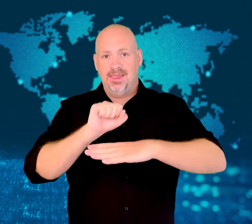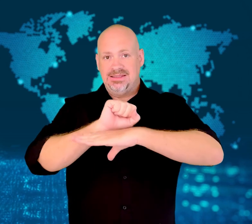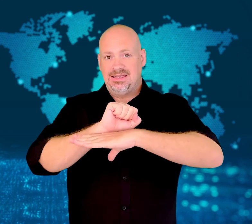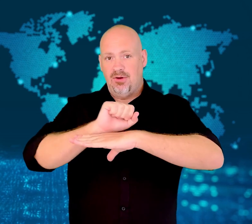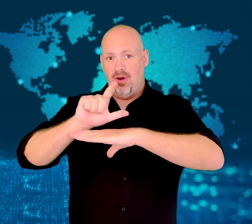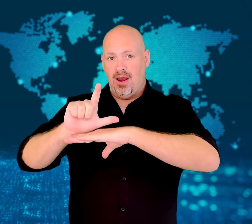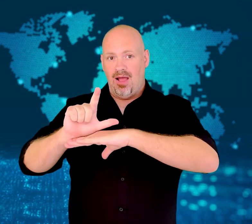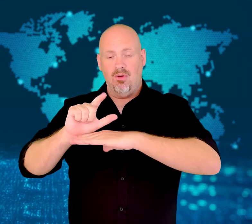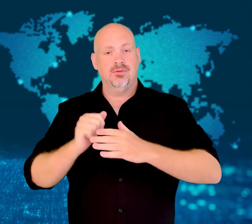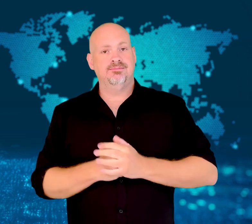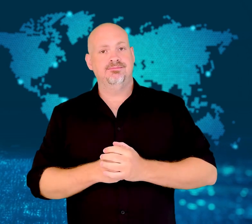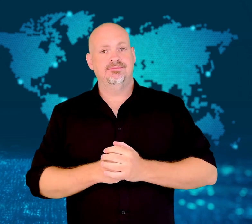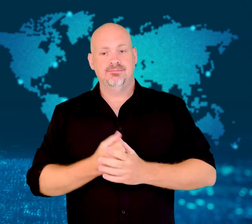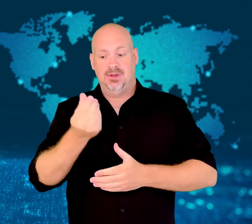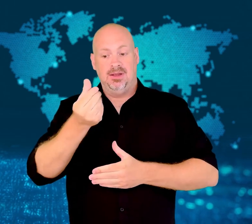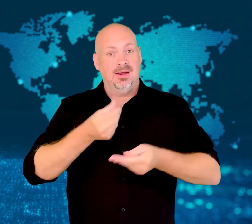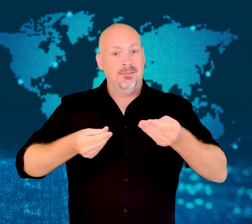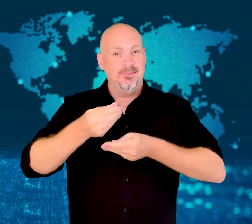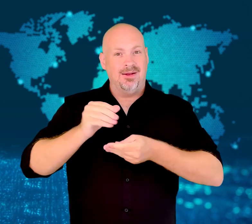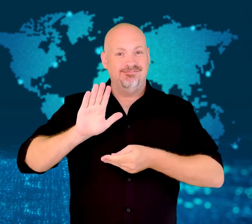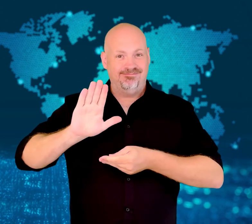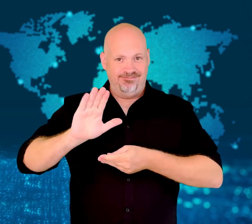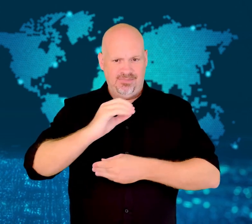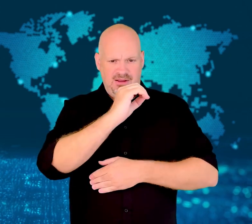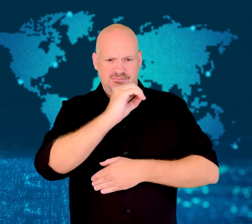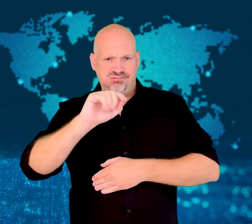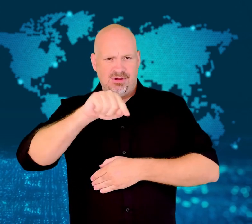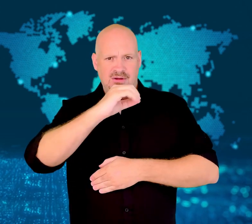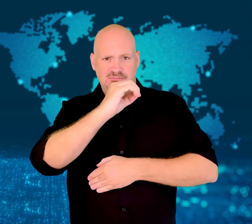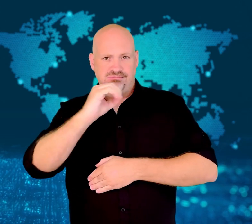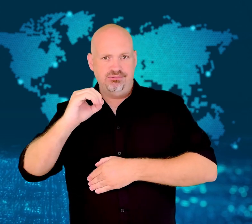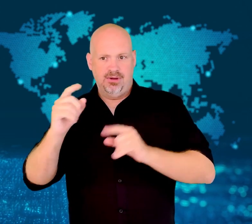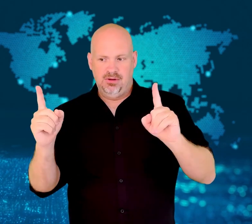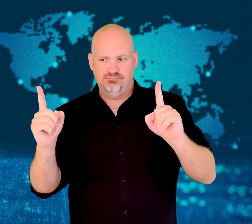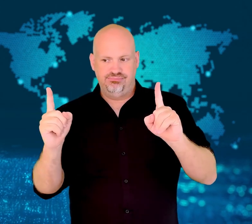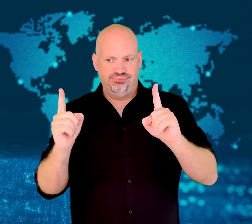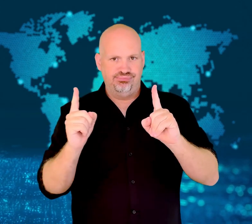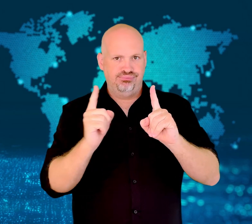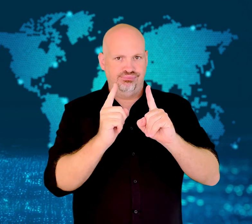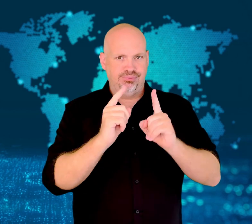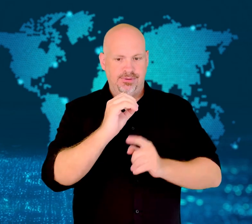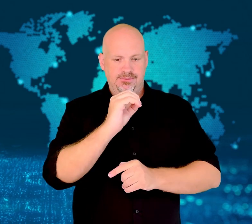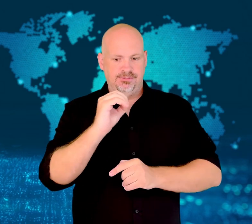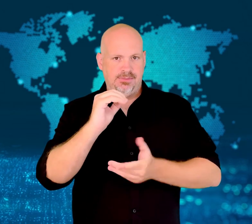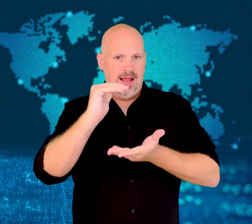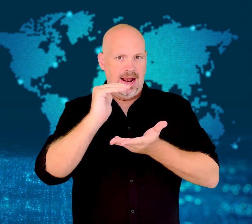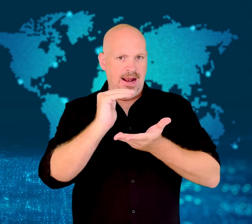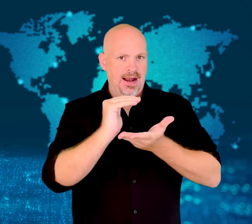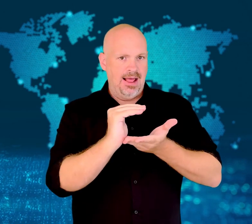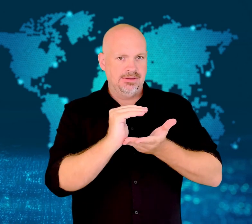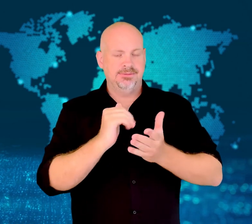New money with fewer zeros.